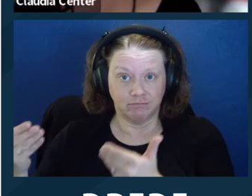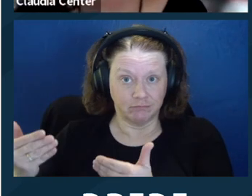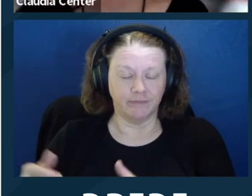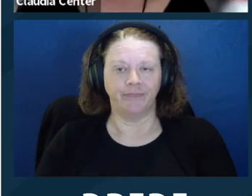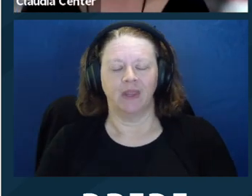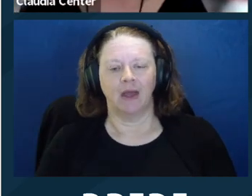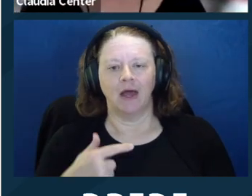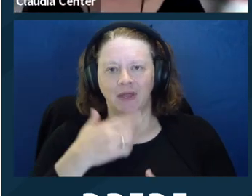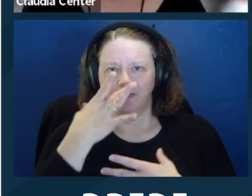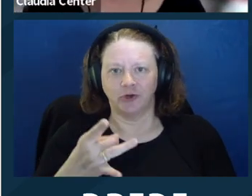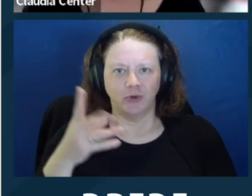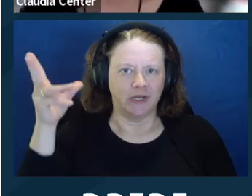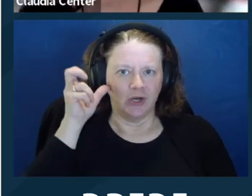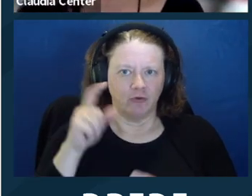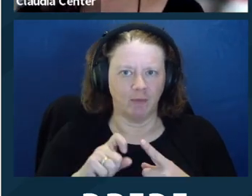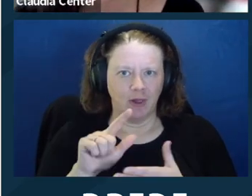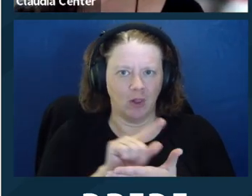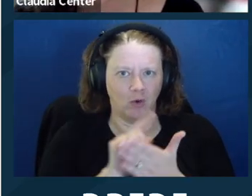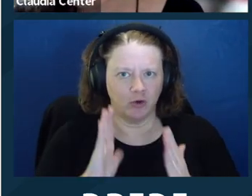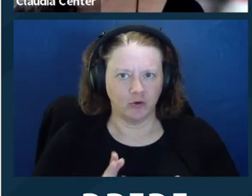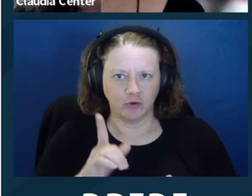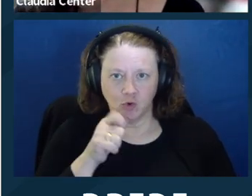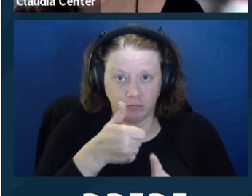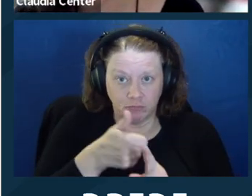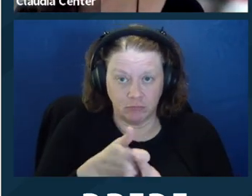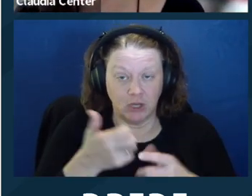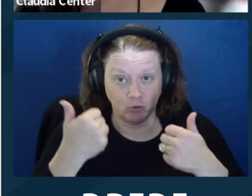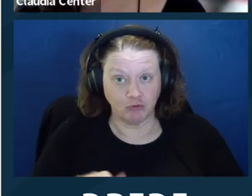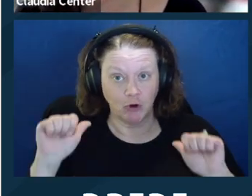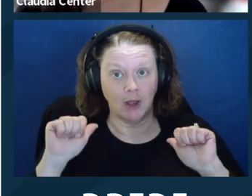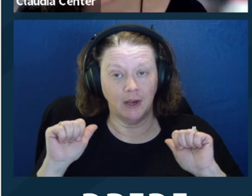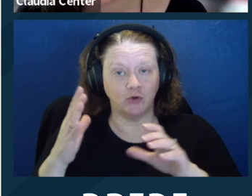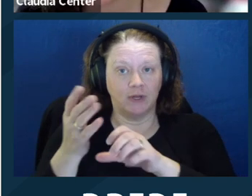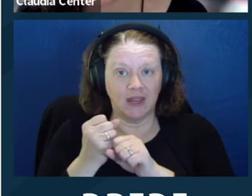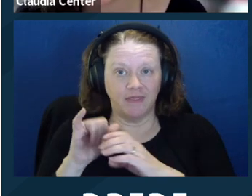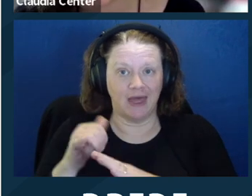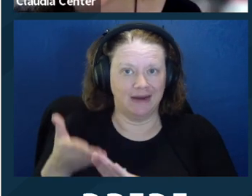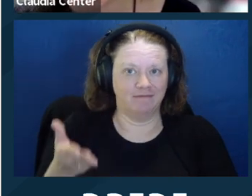and to not even check with the client again. I'd be interested to hear from lawyers who